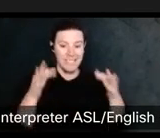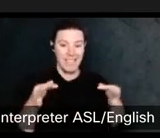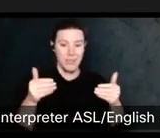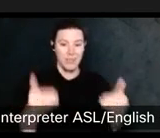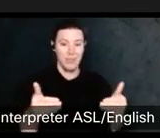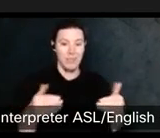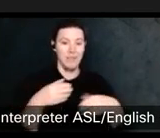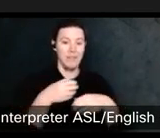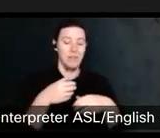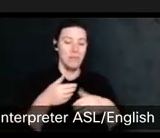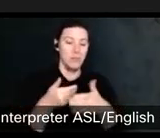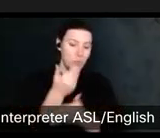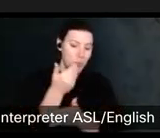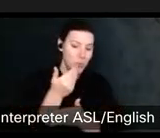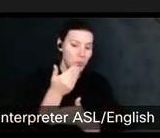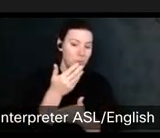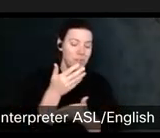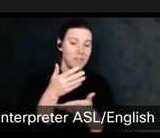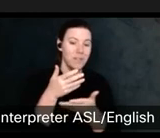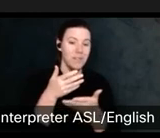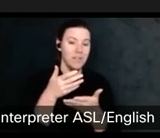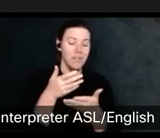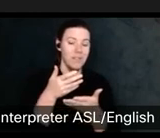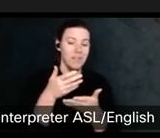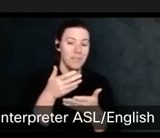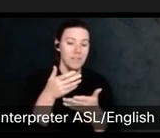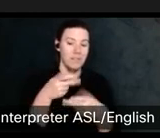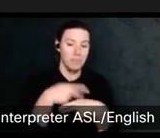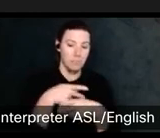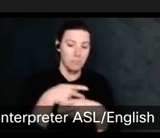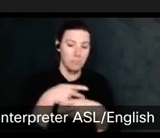Project, so then the museum decided.